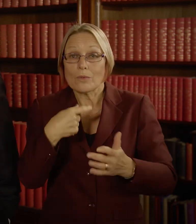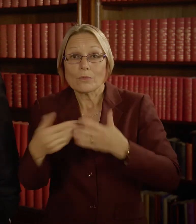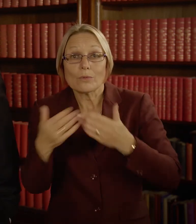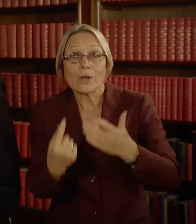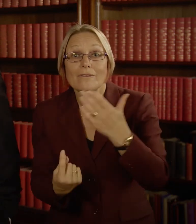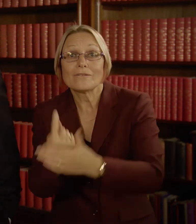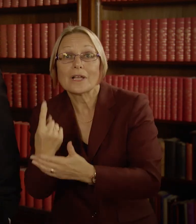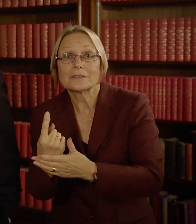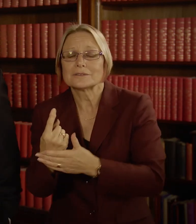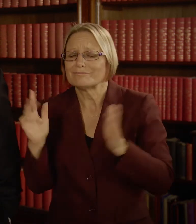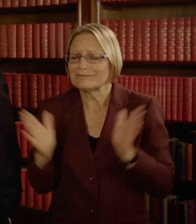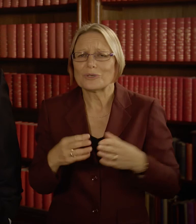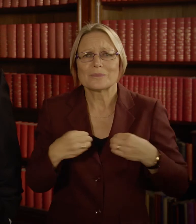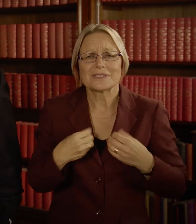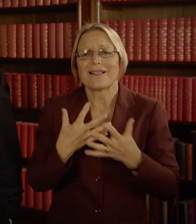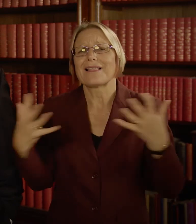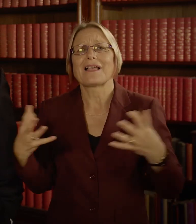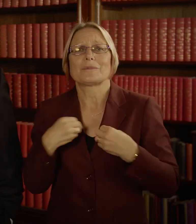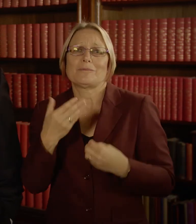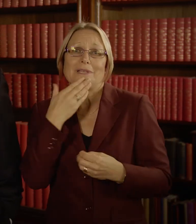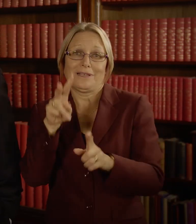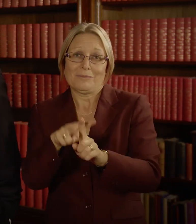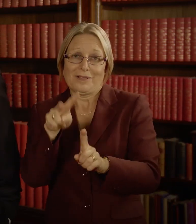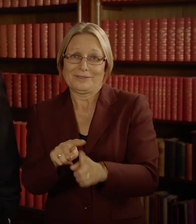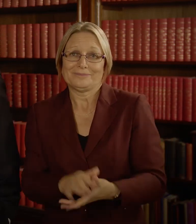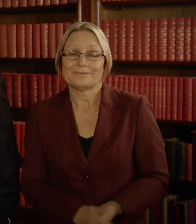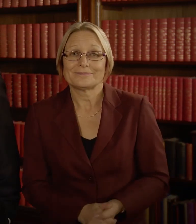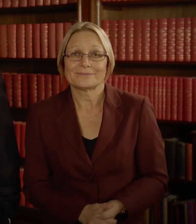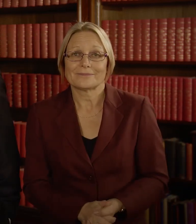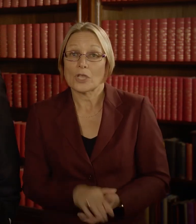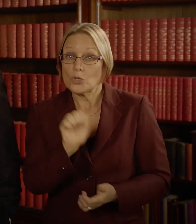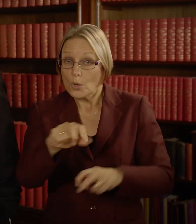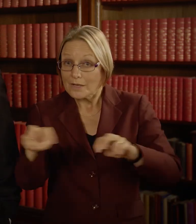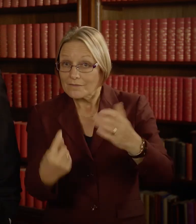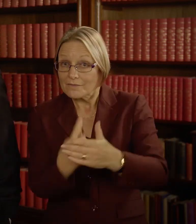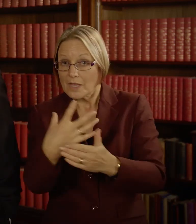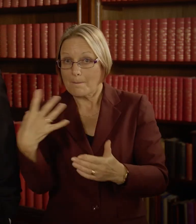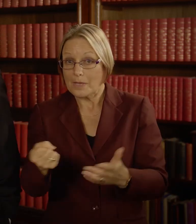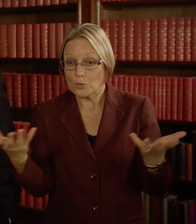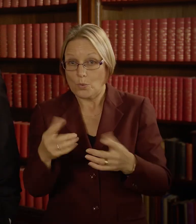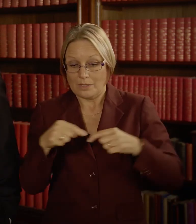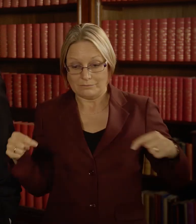to large businesses to apply. Activities and events must be held within the City of Melbourne's boundaries.